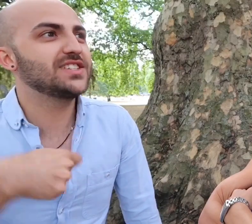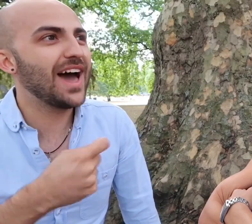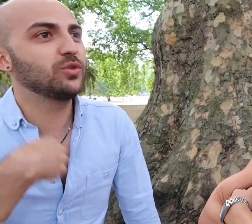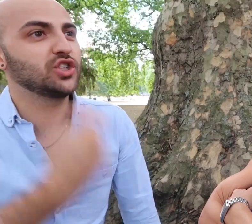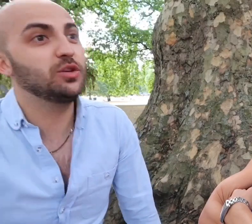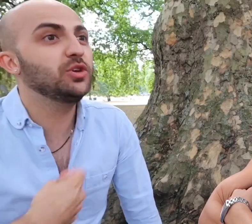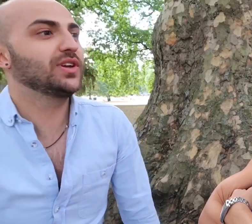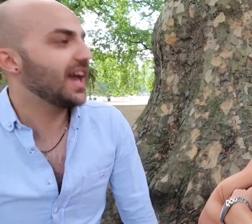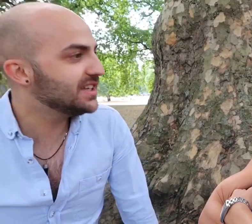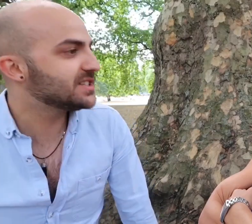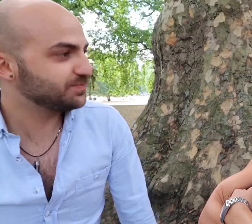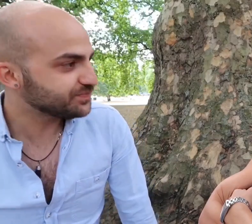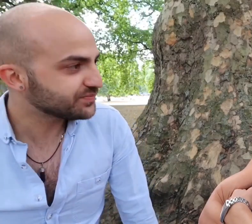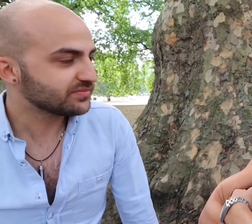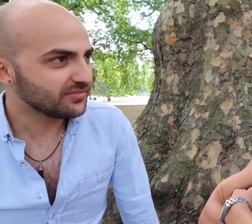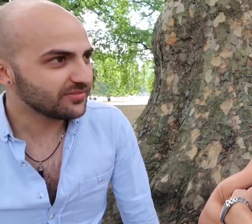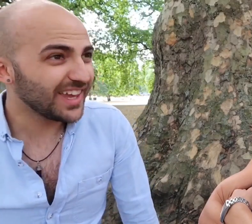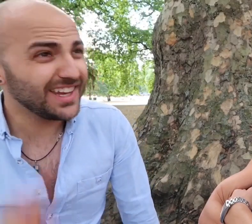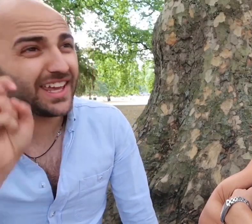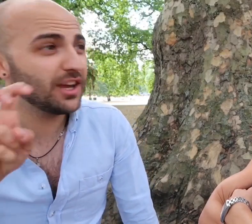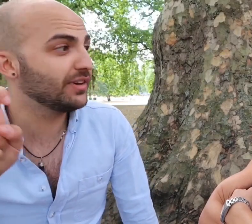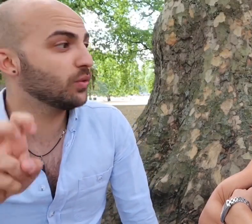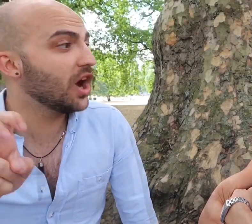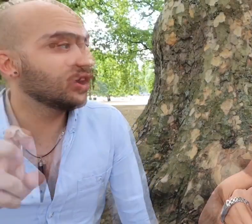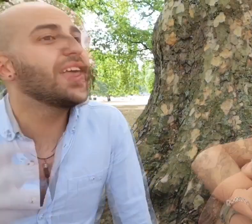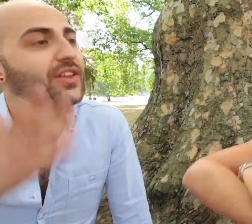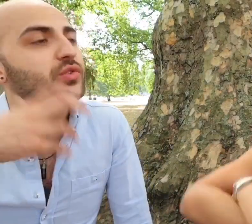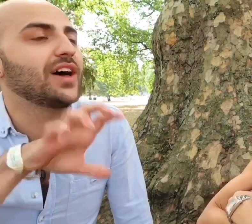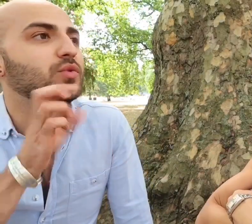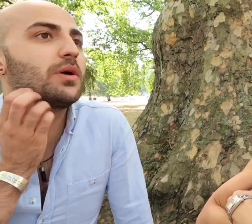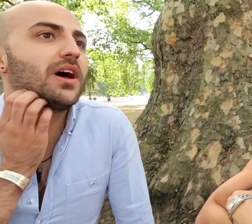how to communicate in a hearing world so that's that's where